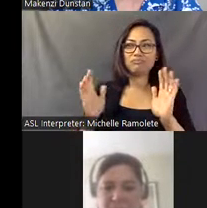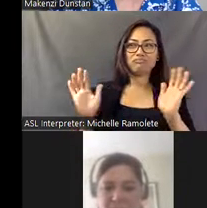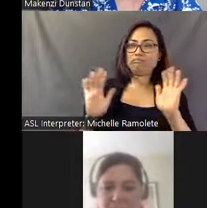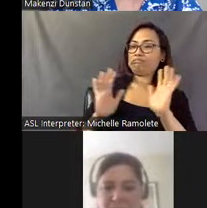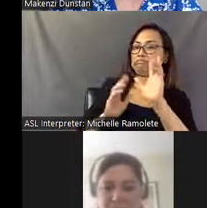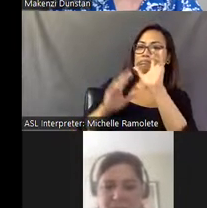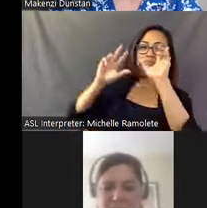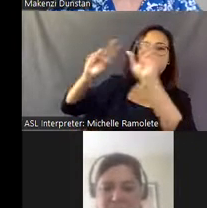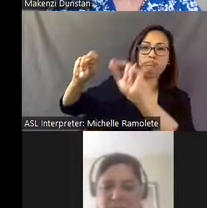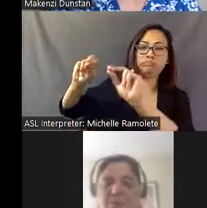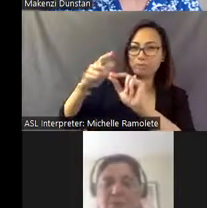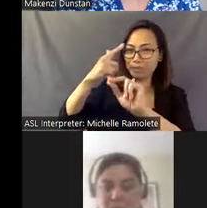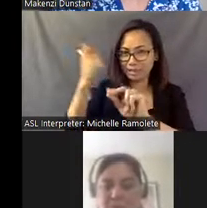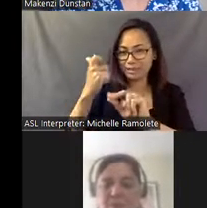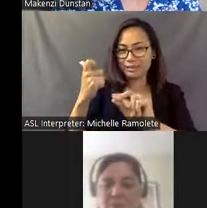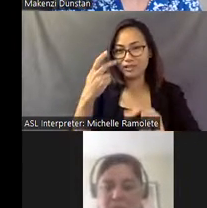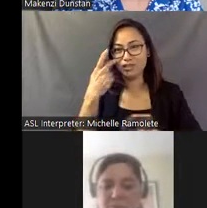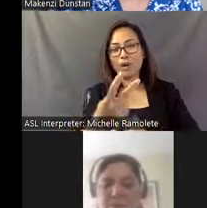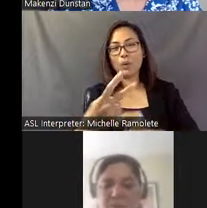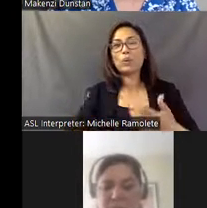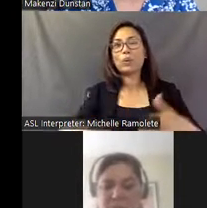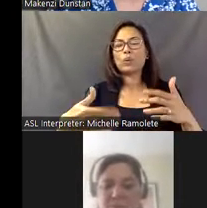the commitment it took to keep it up.